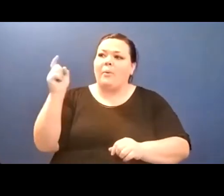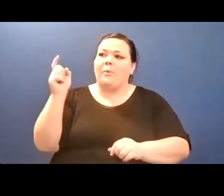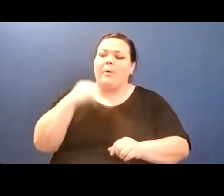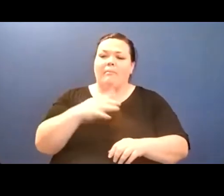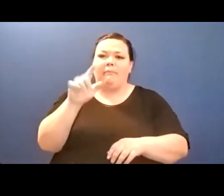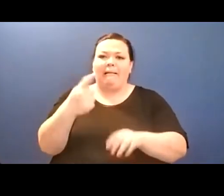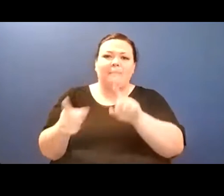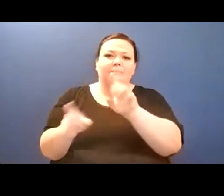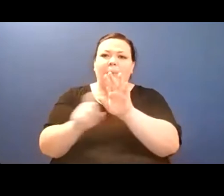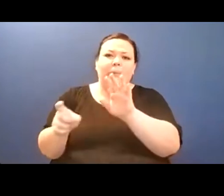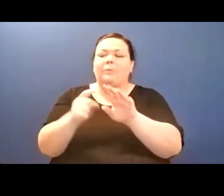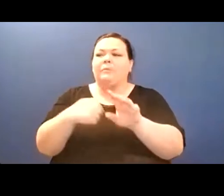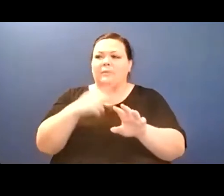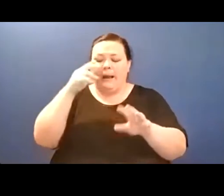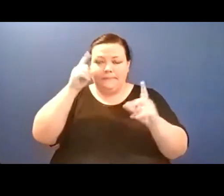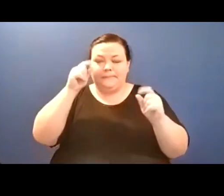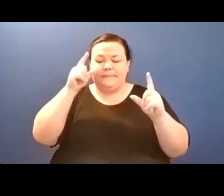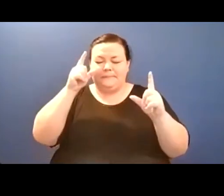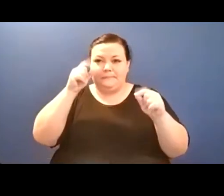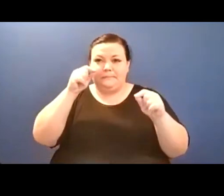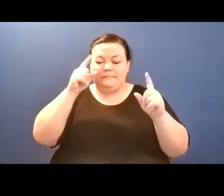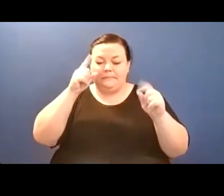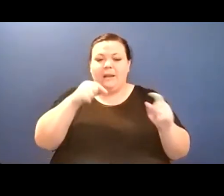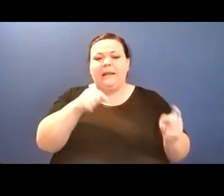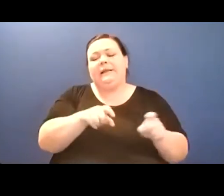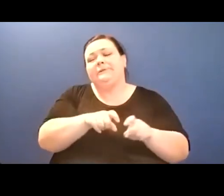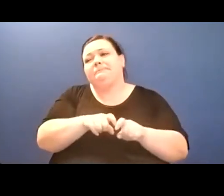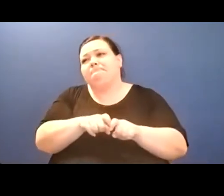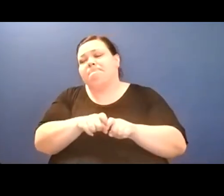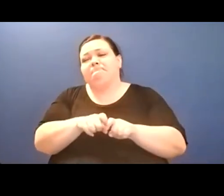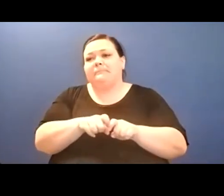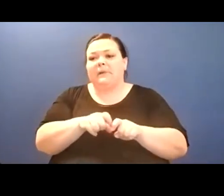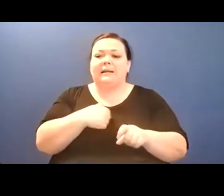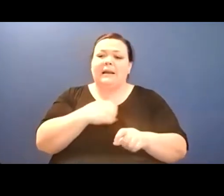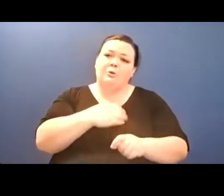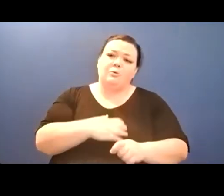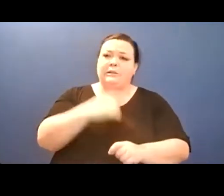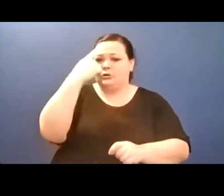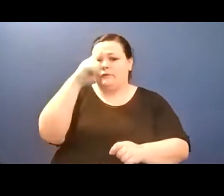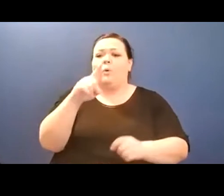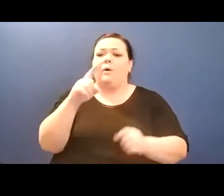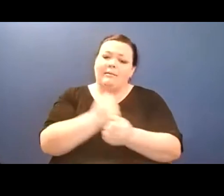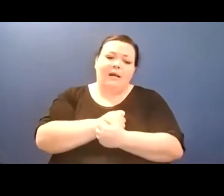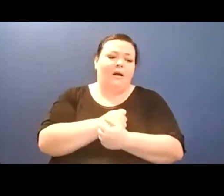Hey everybody, um, before I start I want to say how everyone did such an amazing job,